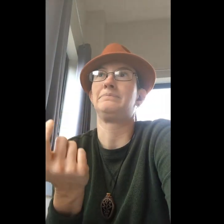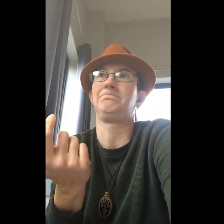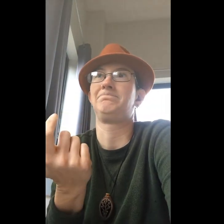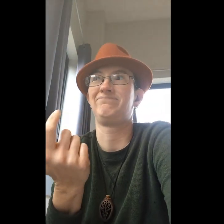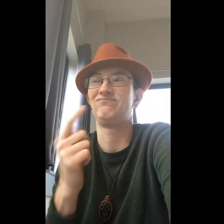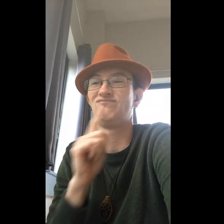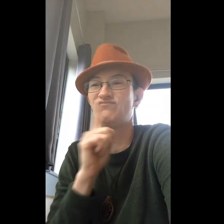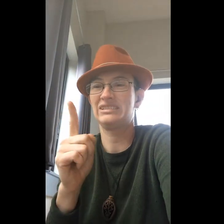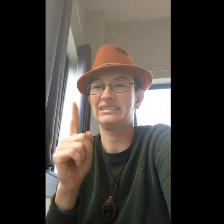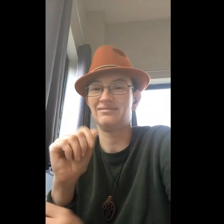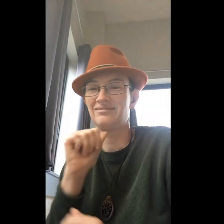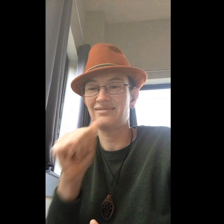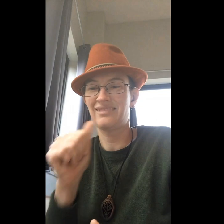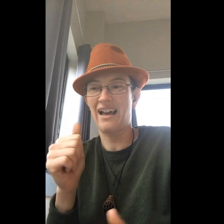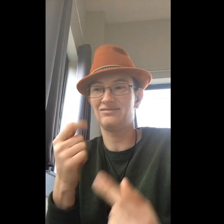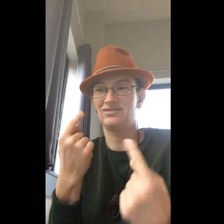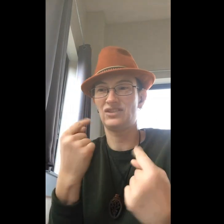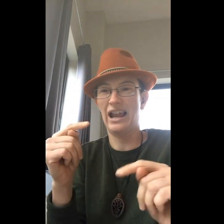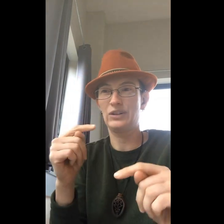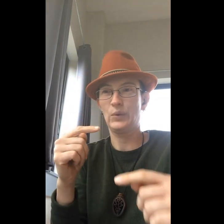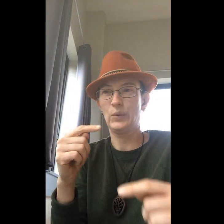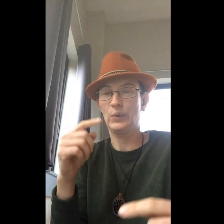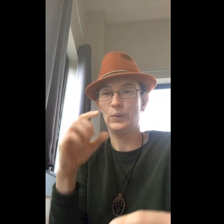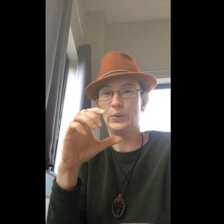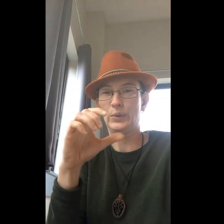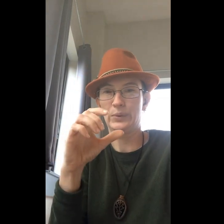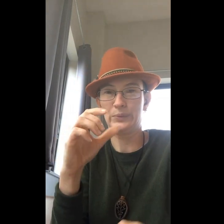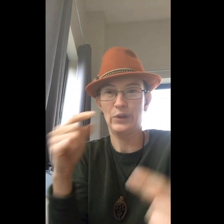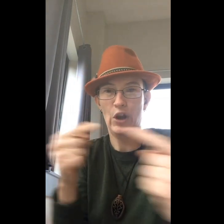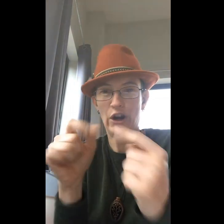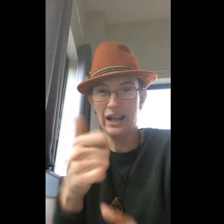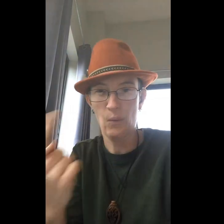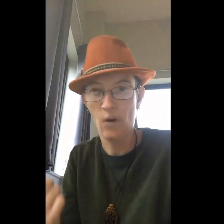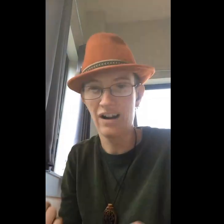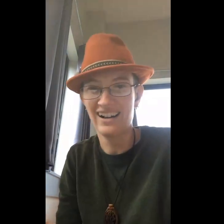but really, we're not trying to hurt anyone.